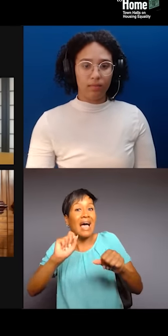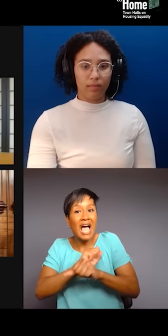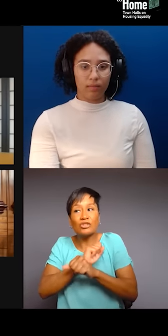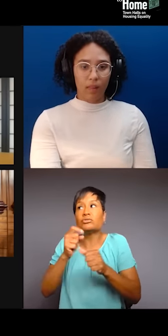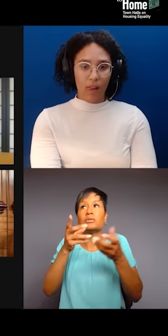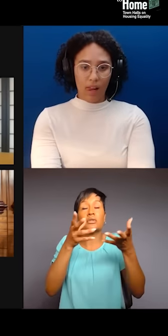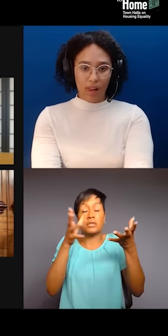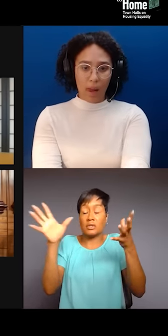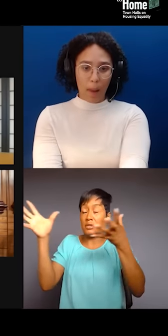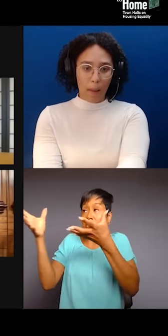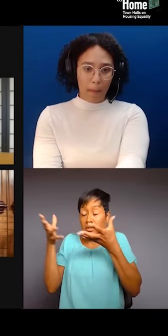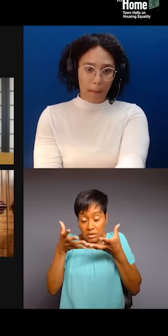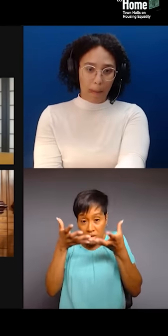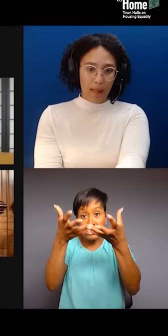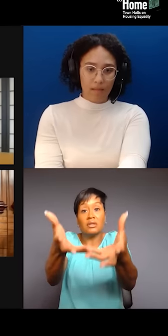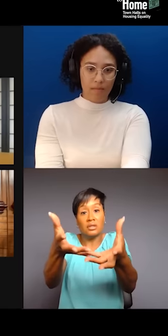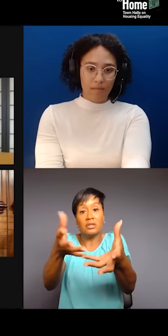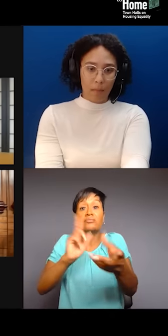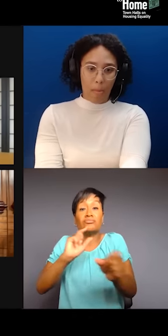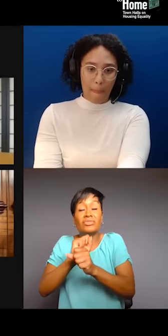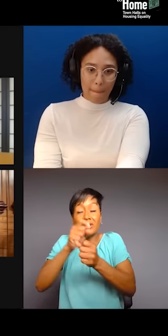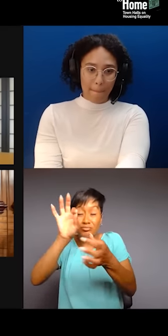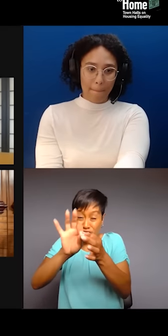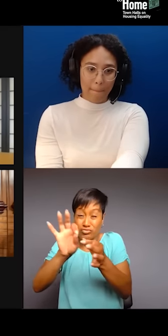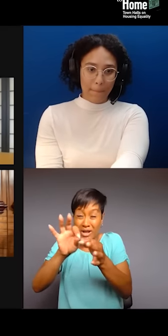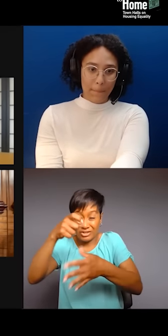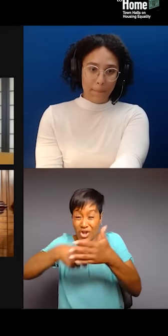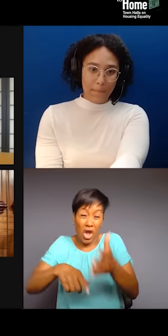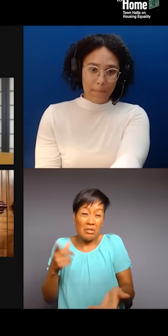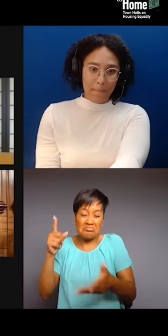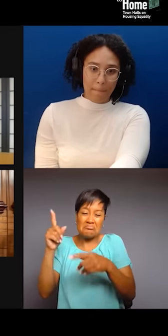So, I've been in this conversation many times, but do I think it's gonna happen?